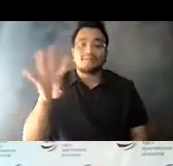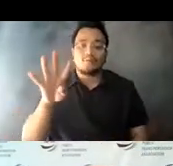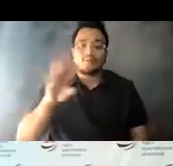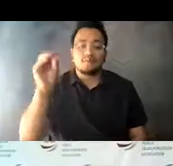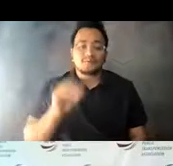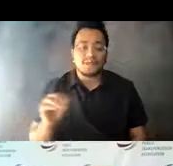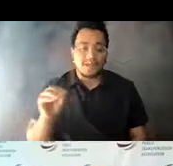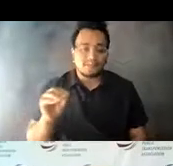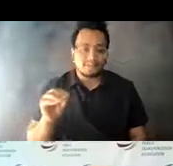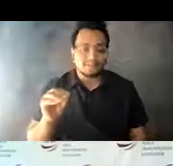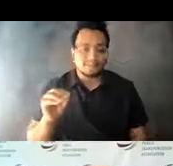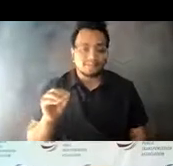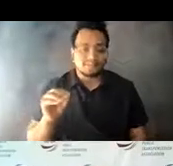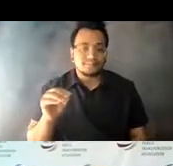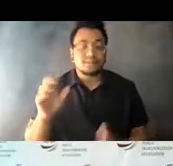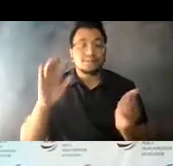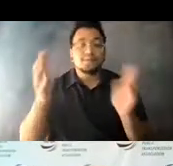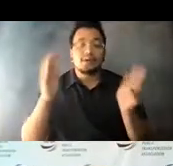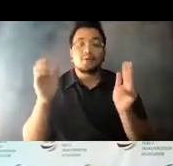was for the same week in 2019, pre-pandemic.